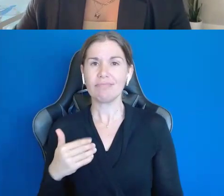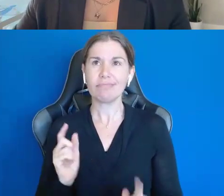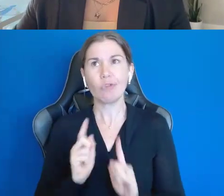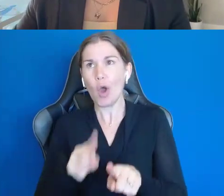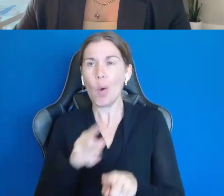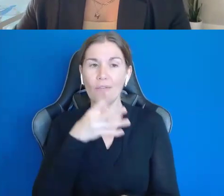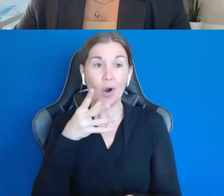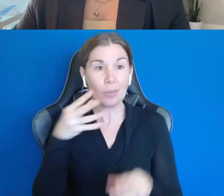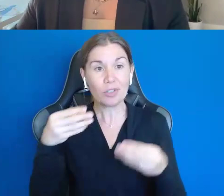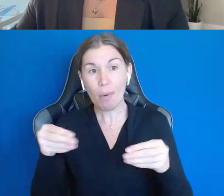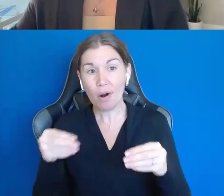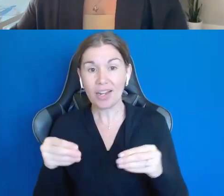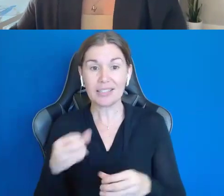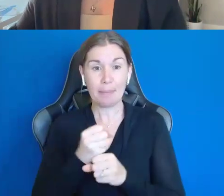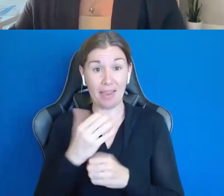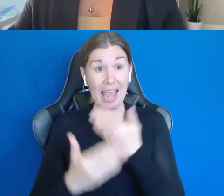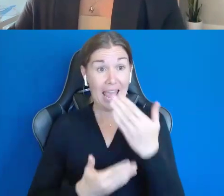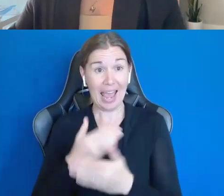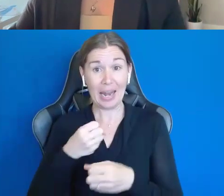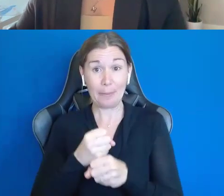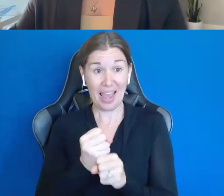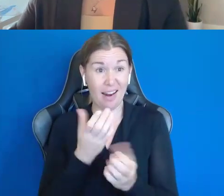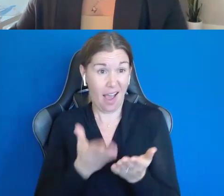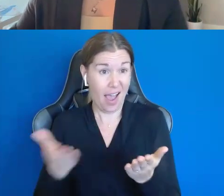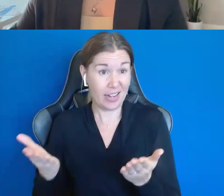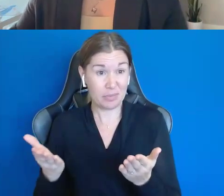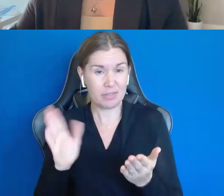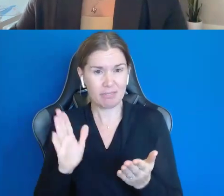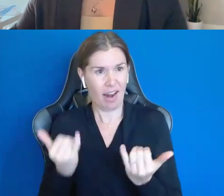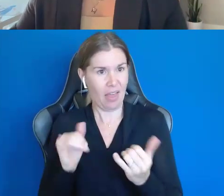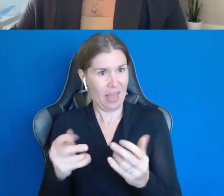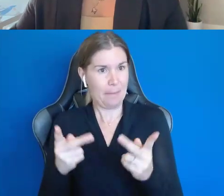whatnot and make handmade items to sell their products. So, it's really cool,